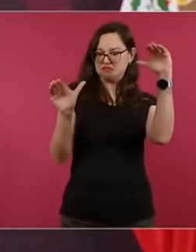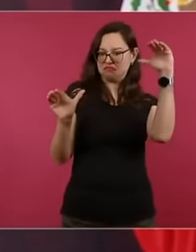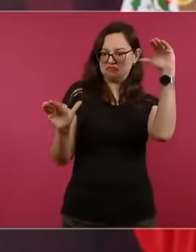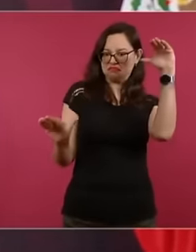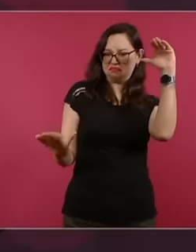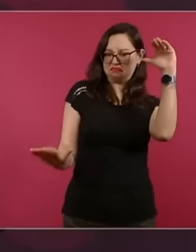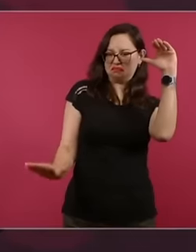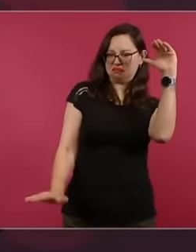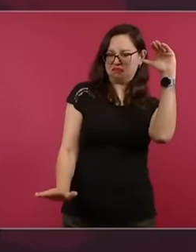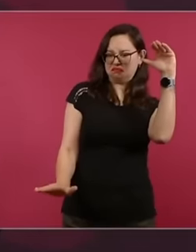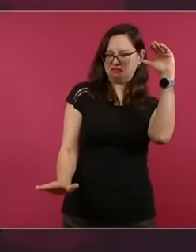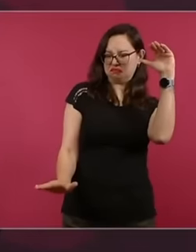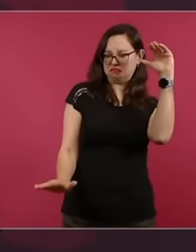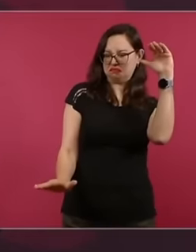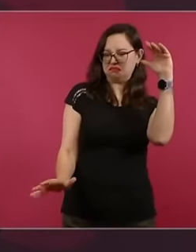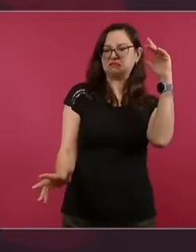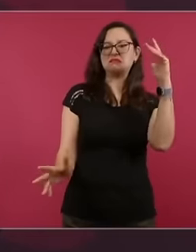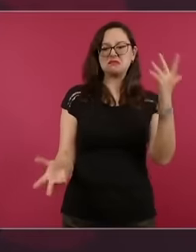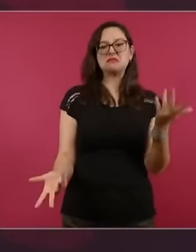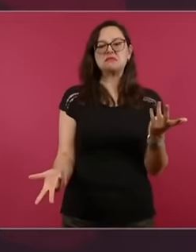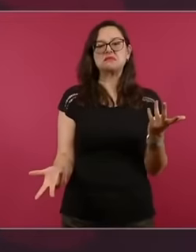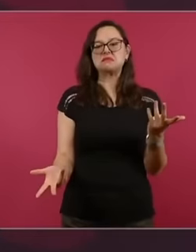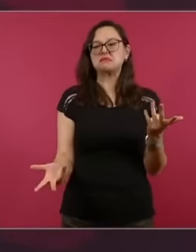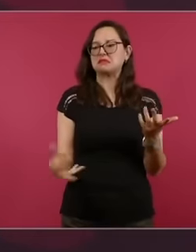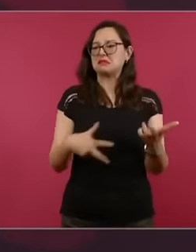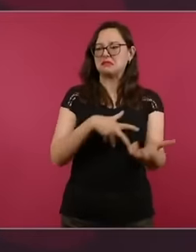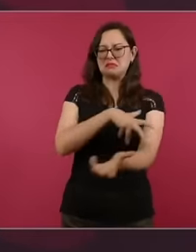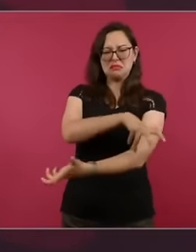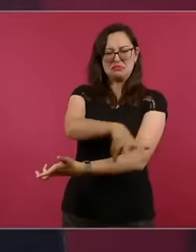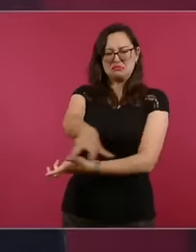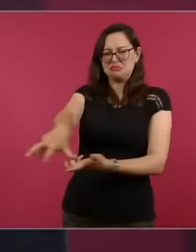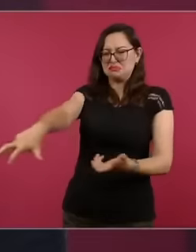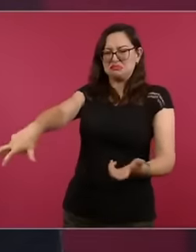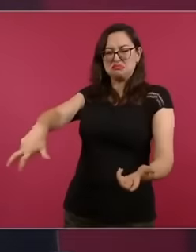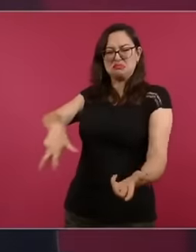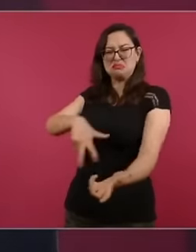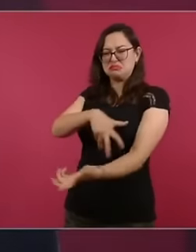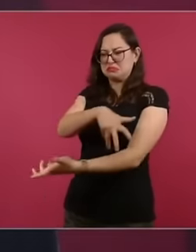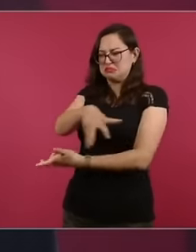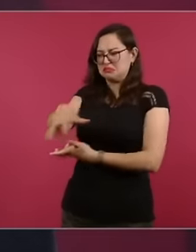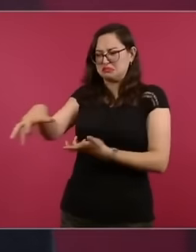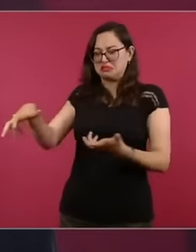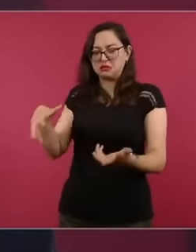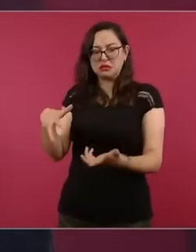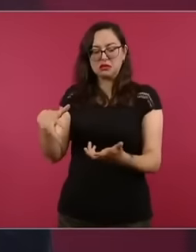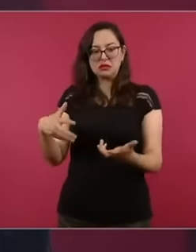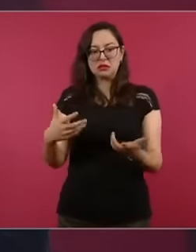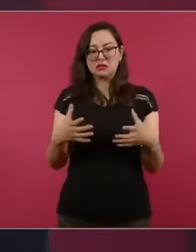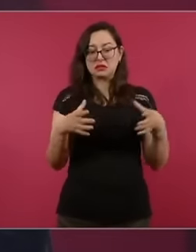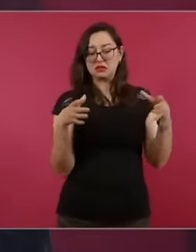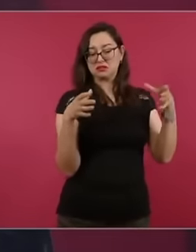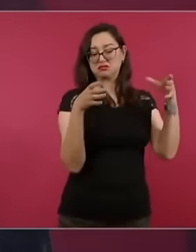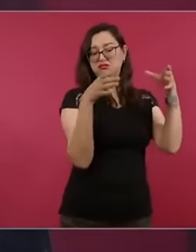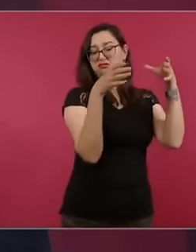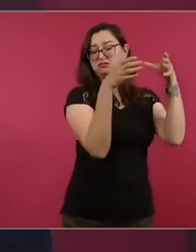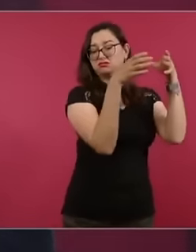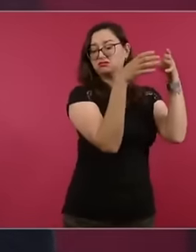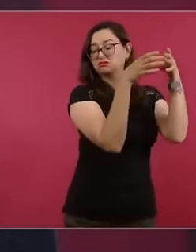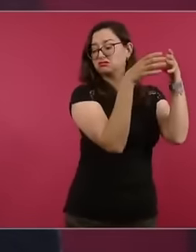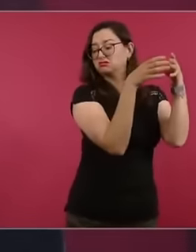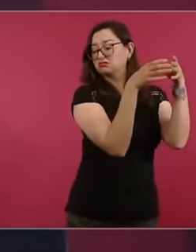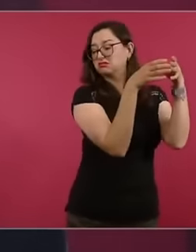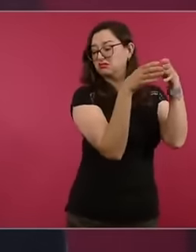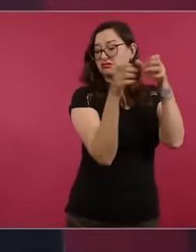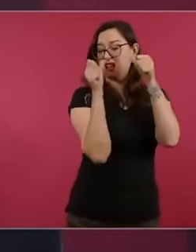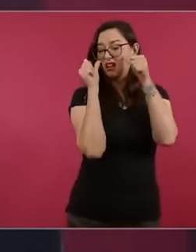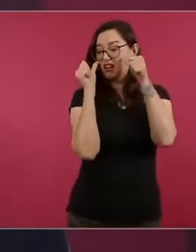there was all this social decomposition, instead of addressing the causes, they opted for